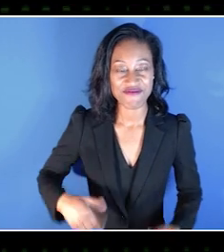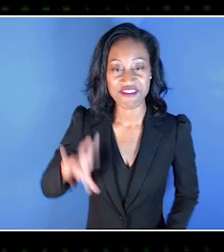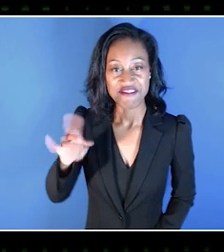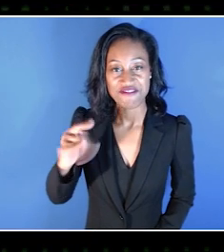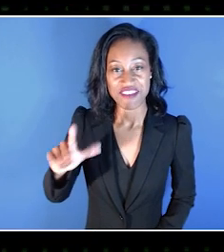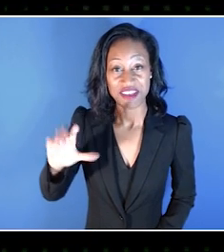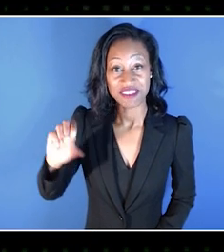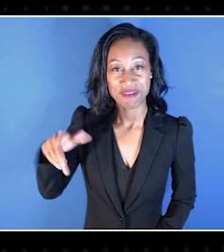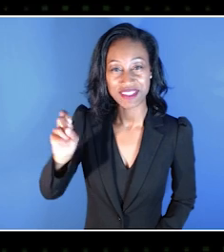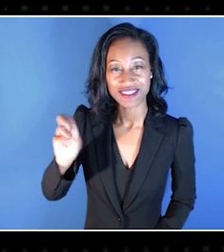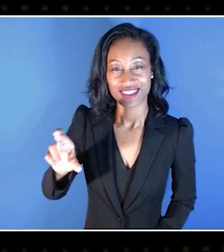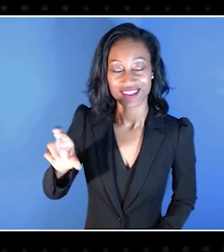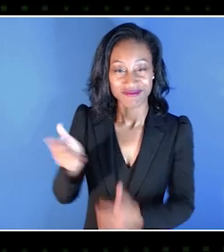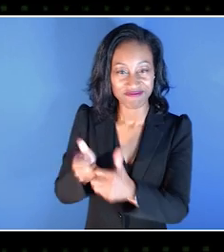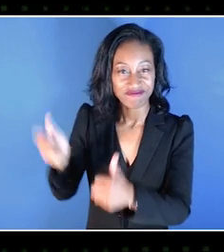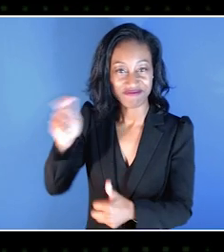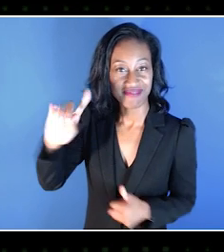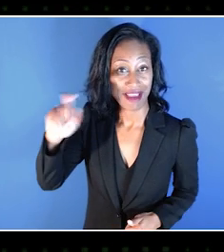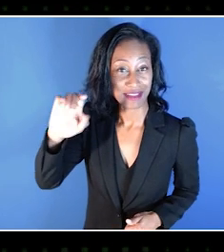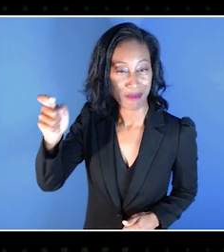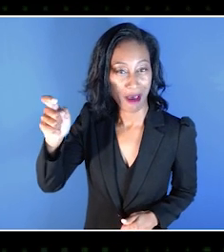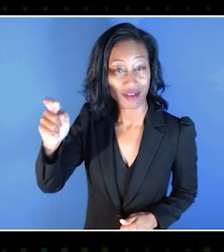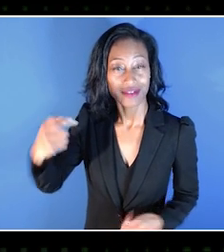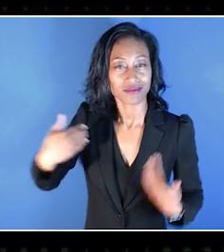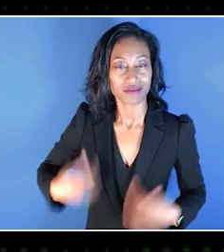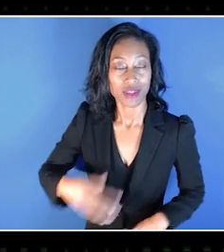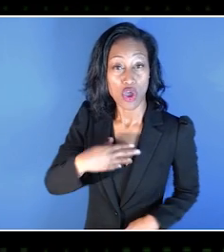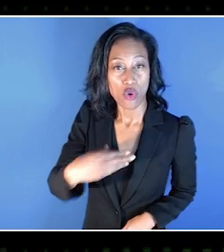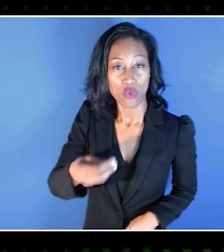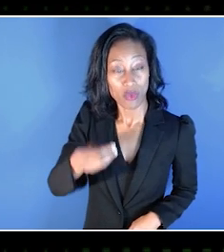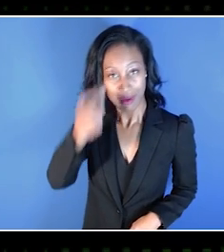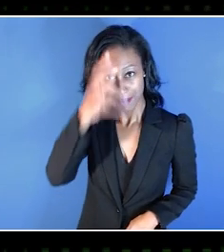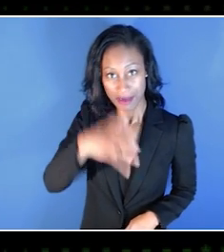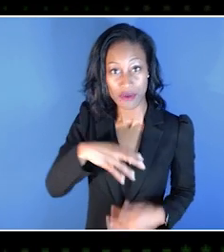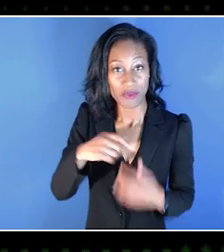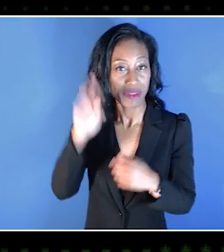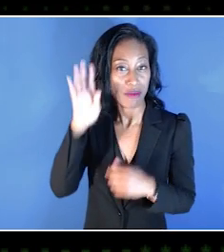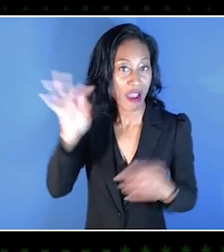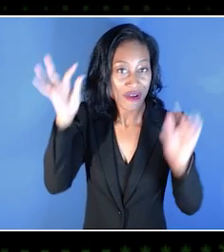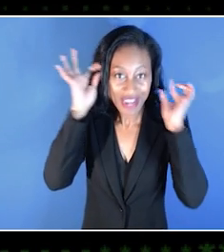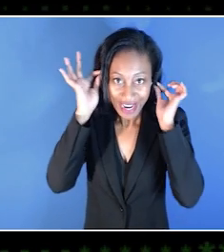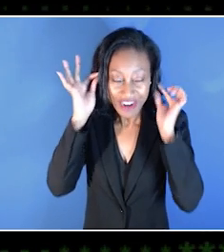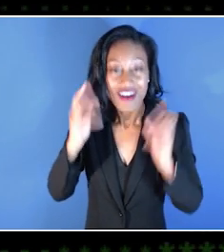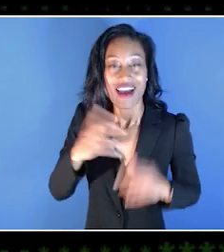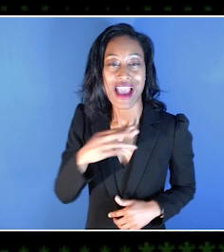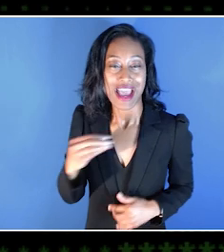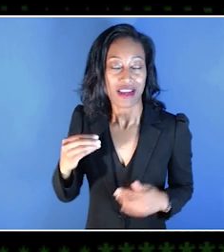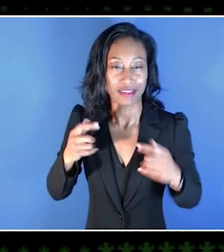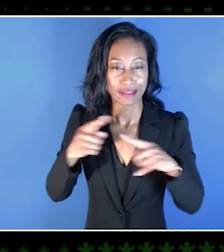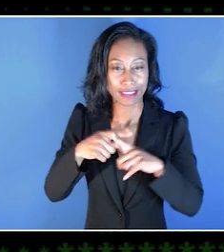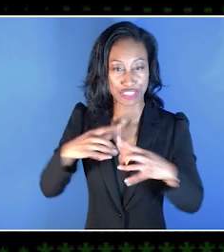Hi, I'm Phil Spencer, head of Xbox. I'm a white man with brown hair, wearing a T-shirt and a hoodie.